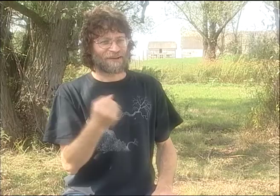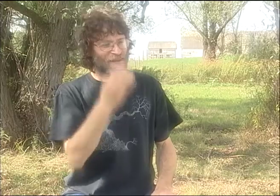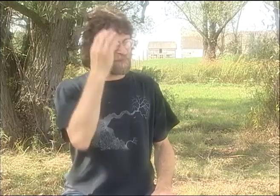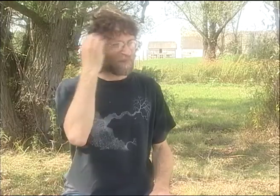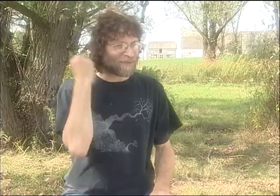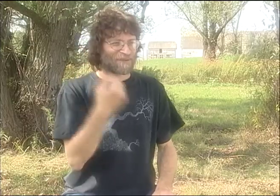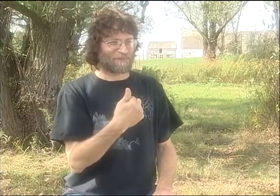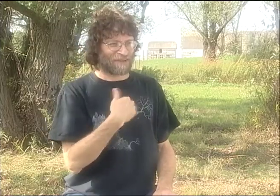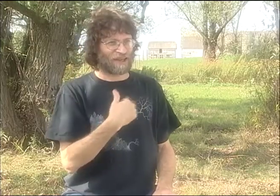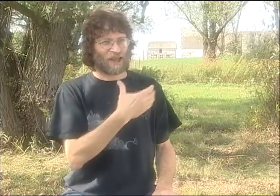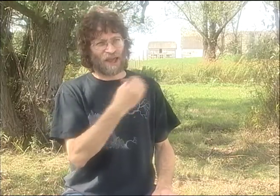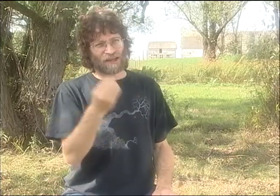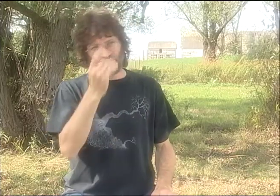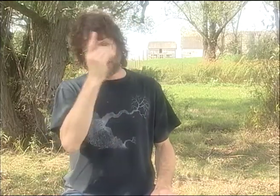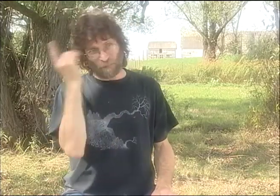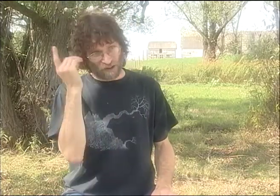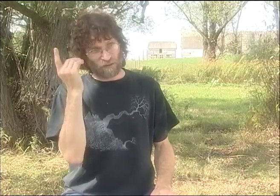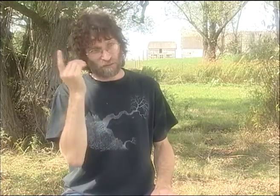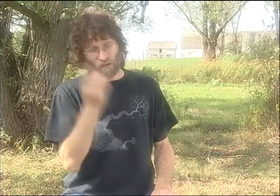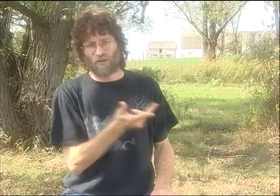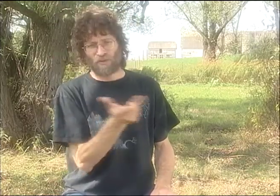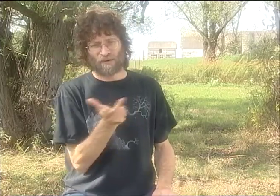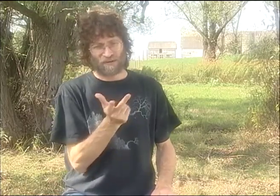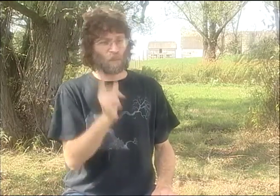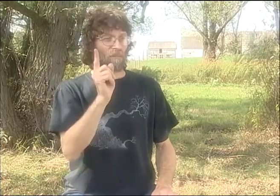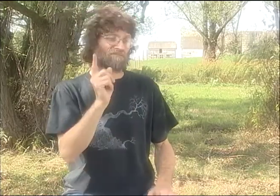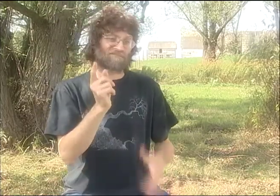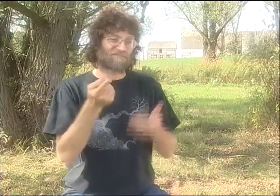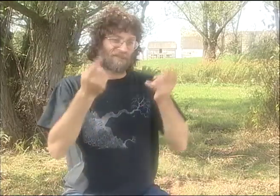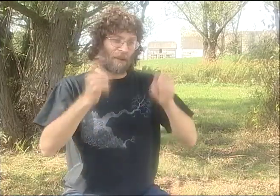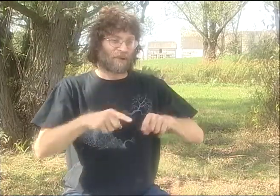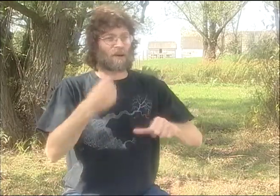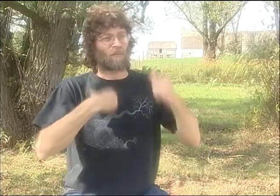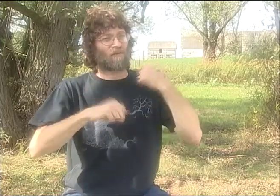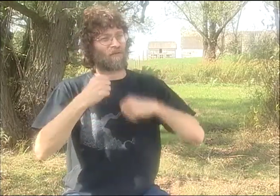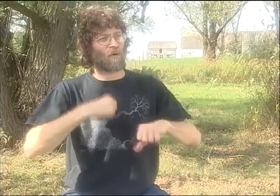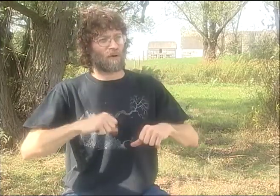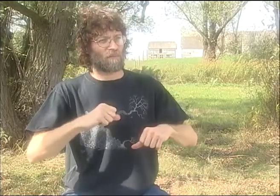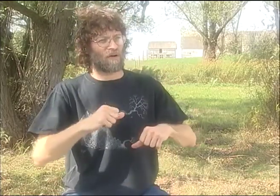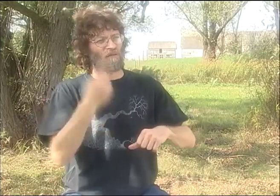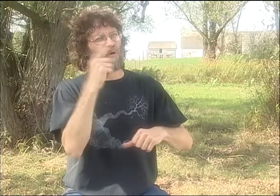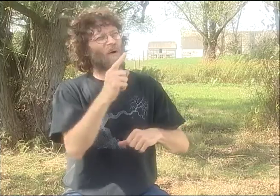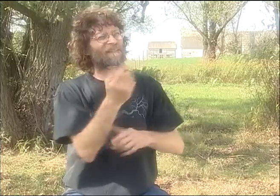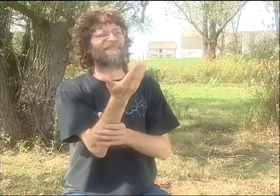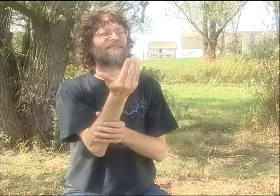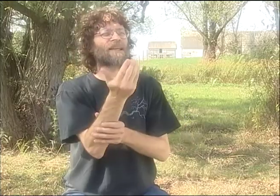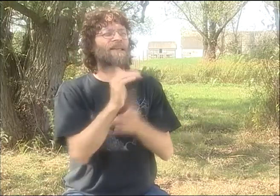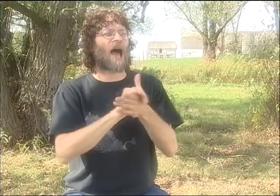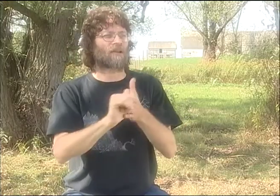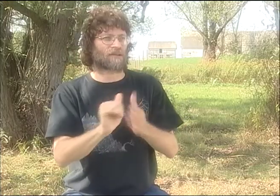PETER--OK. [CHUCKLES] SO, PETER AND DEBBIE AND I, THE 3 OF US,